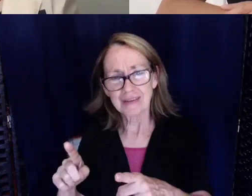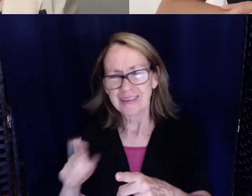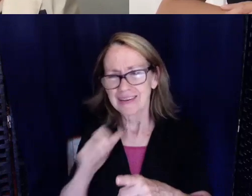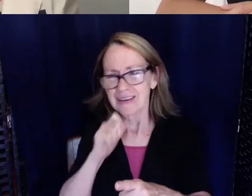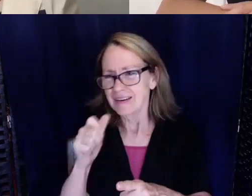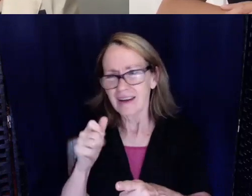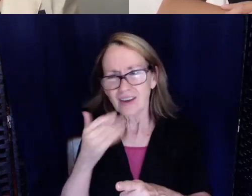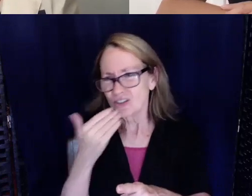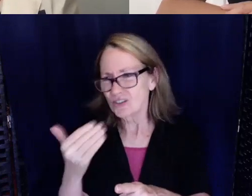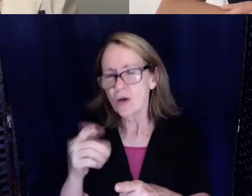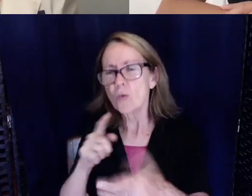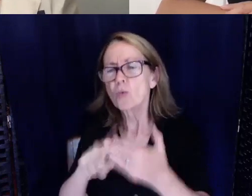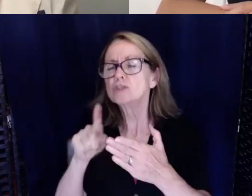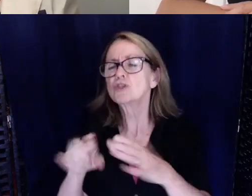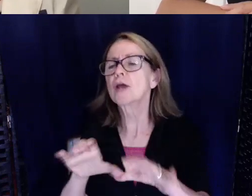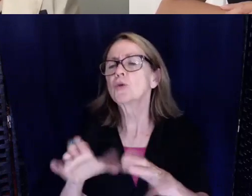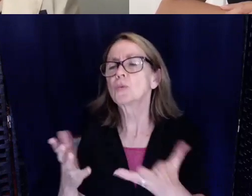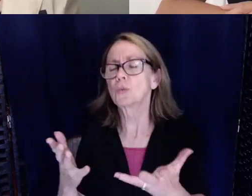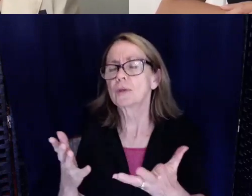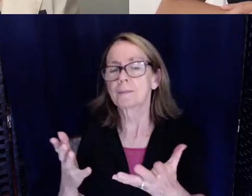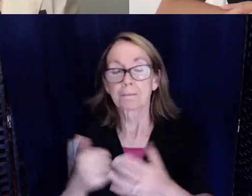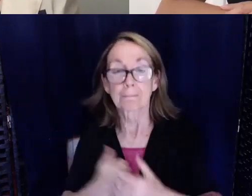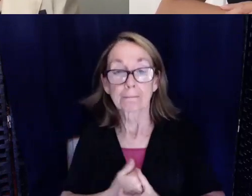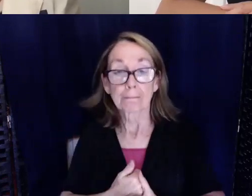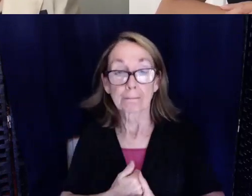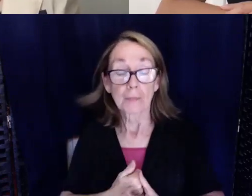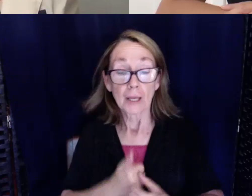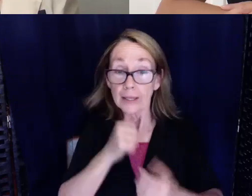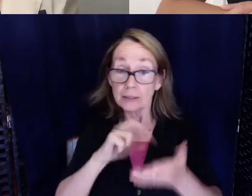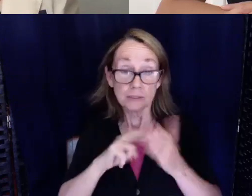I should do about it? It doesn't mean you have to go and